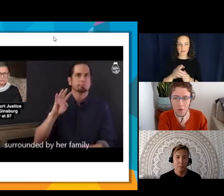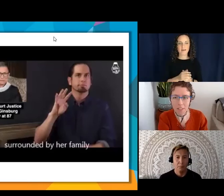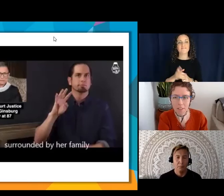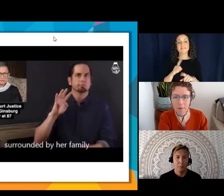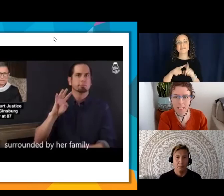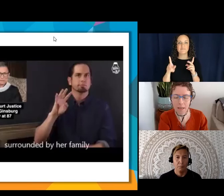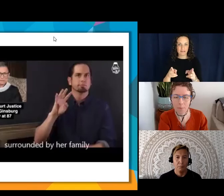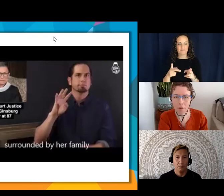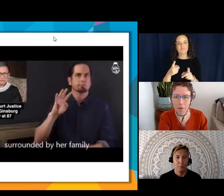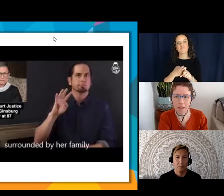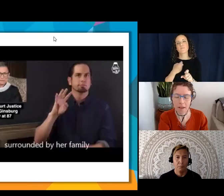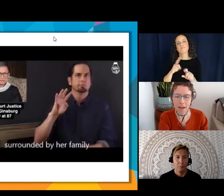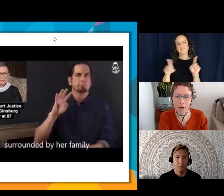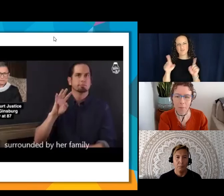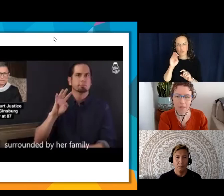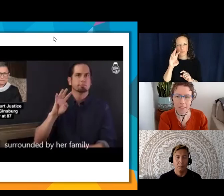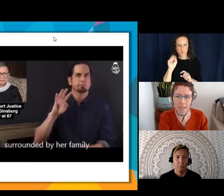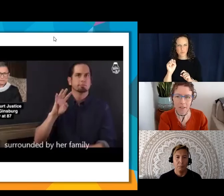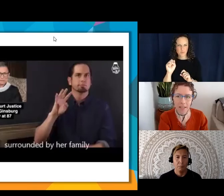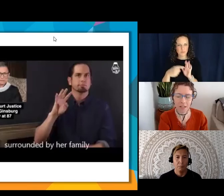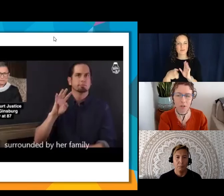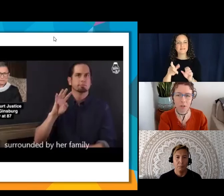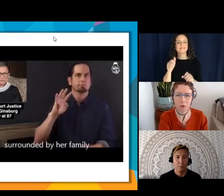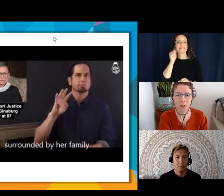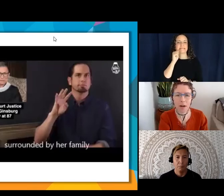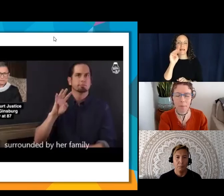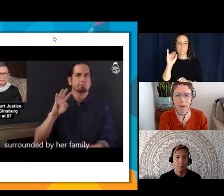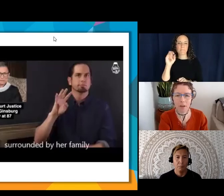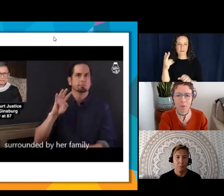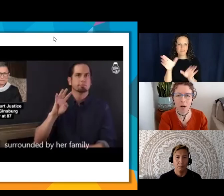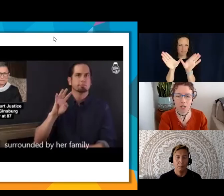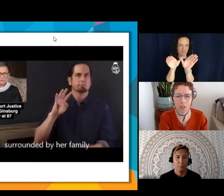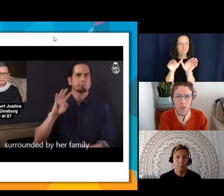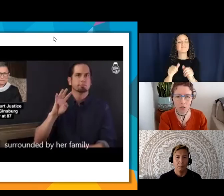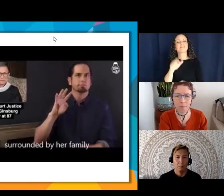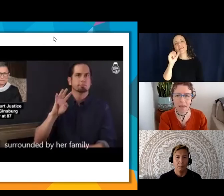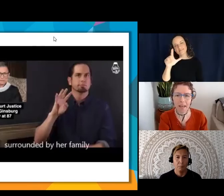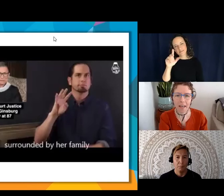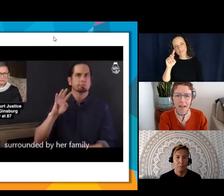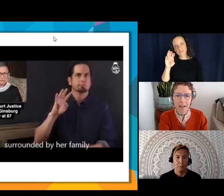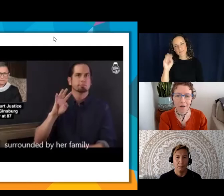from The Daily Moth. This is another ASL news program that you can watch on YouTube and